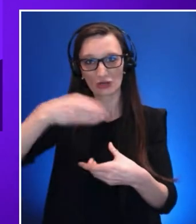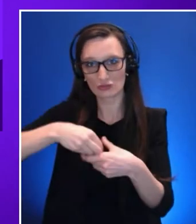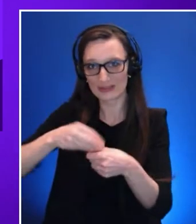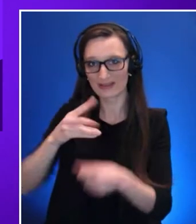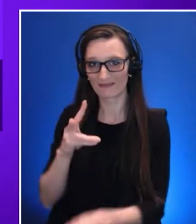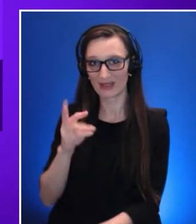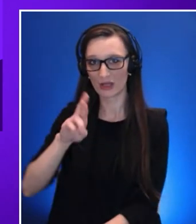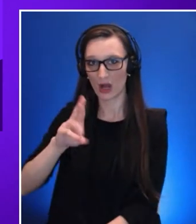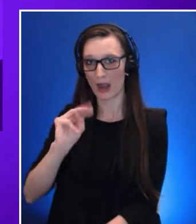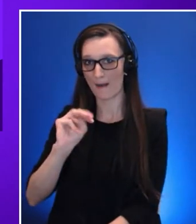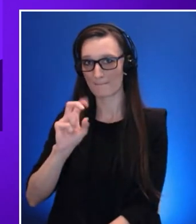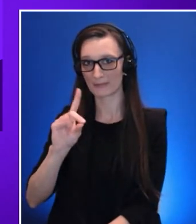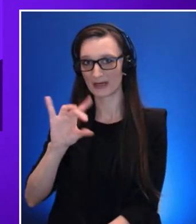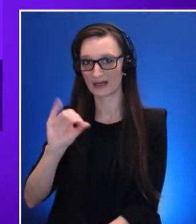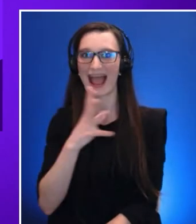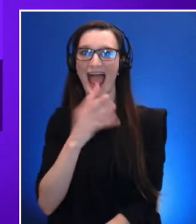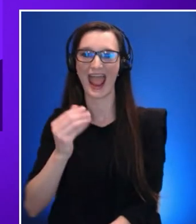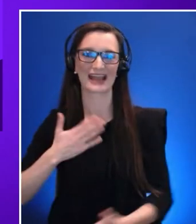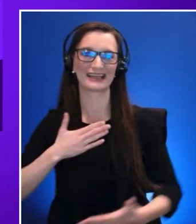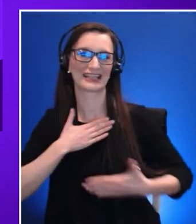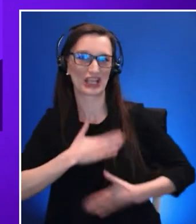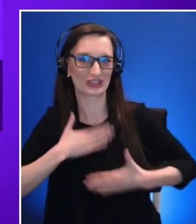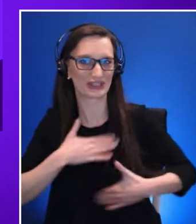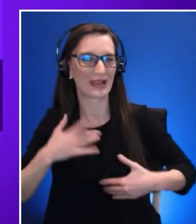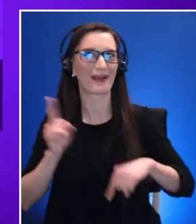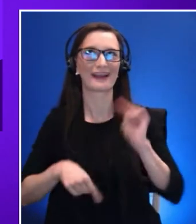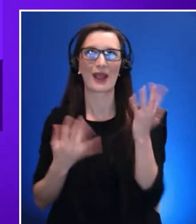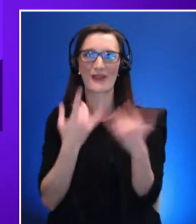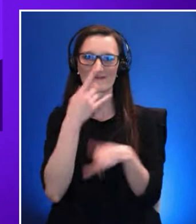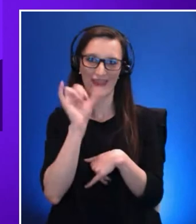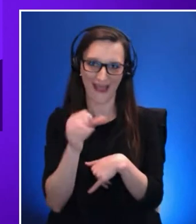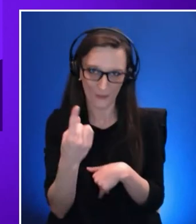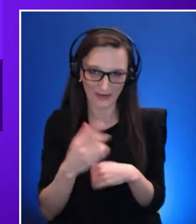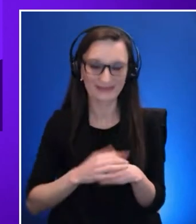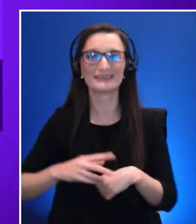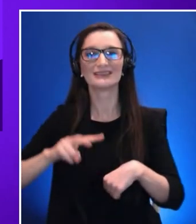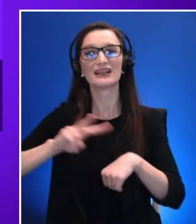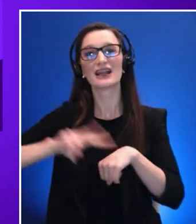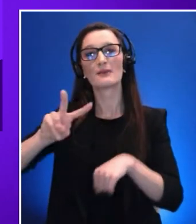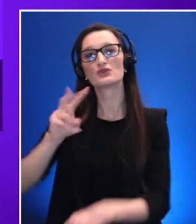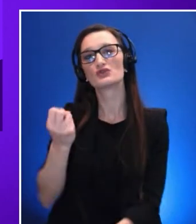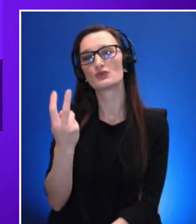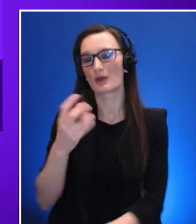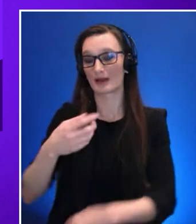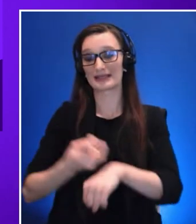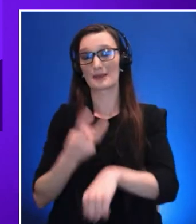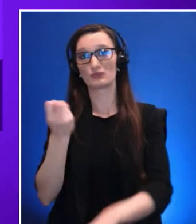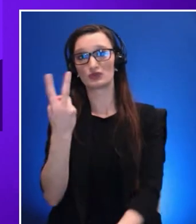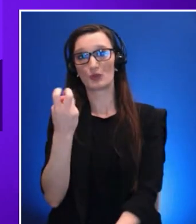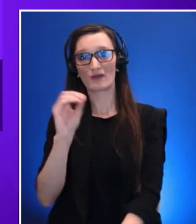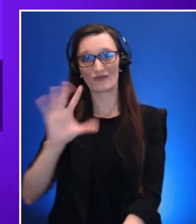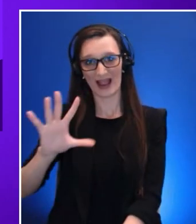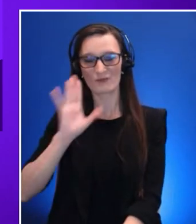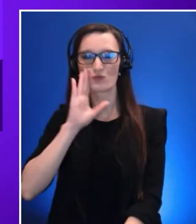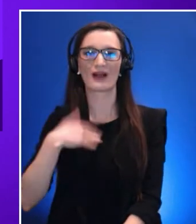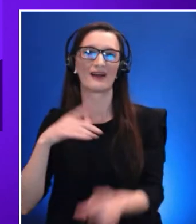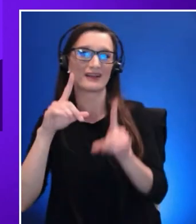wait for that one at 1205 testing and feedback with disabled users one of the most important